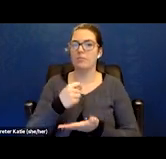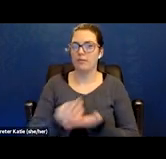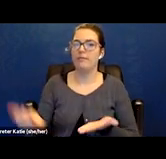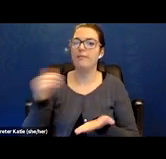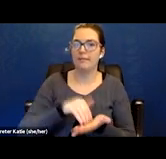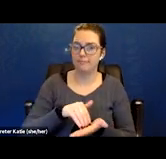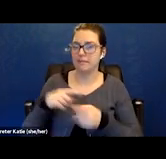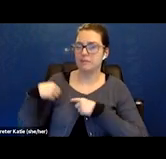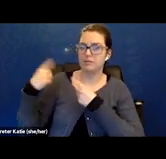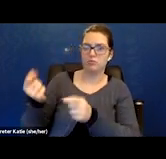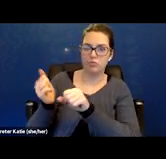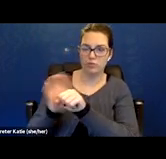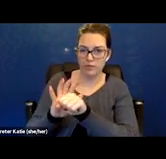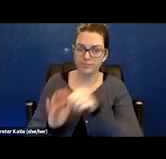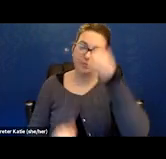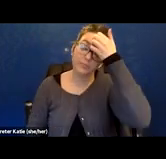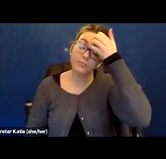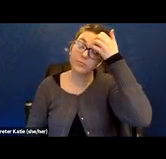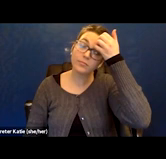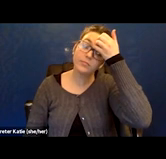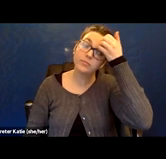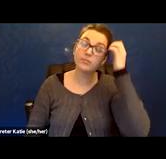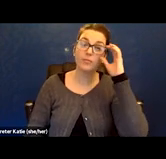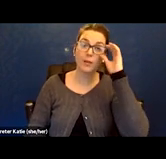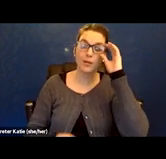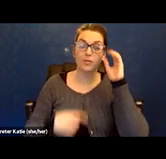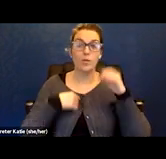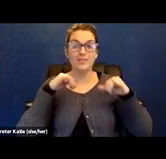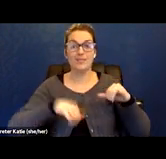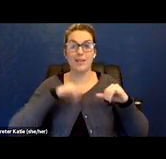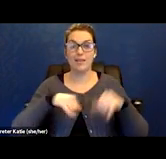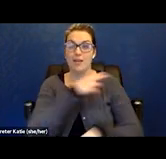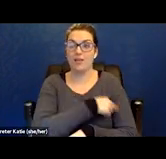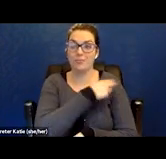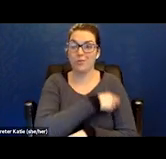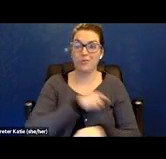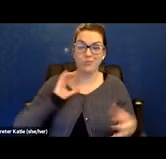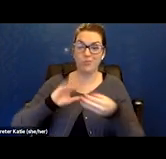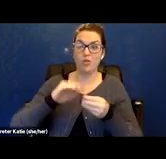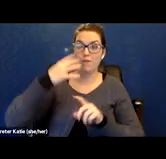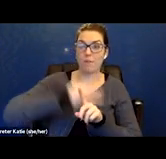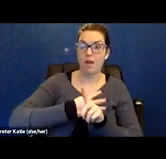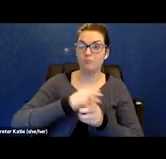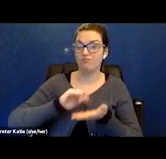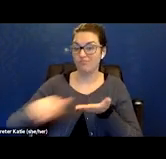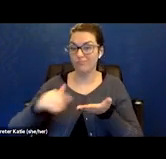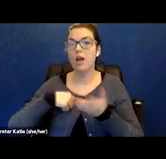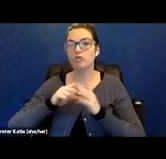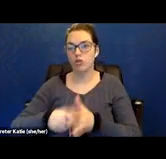and since I was released from my four months in the hospital I've been doing nothing but physical therapy